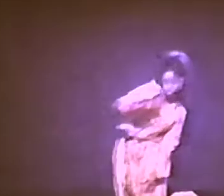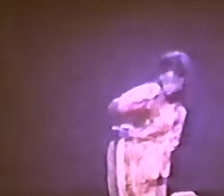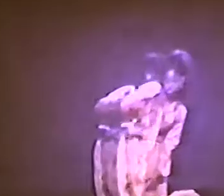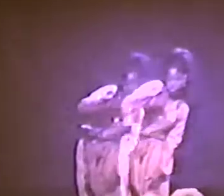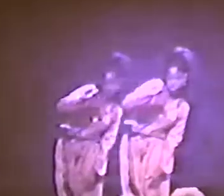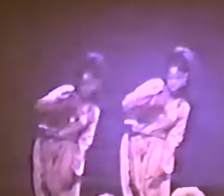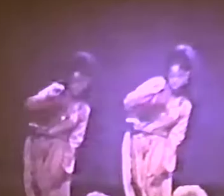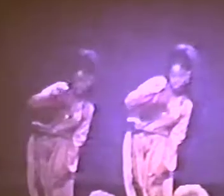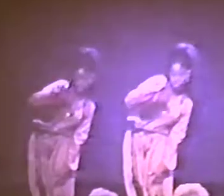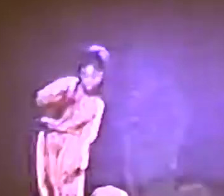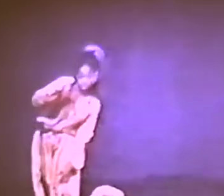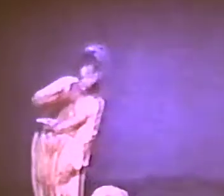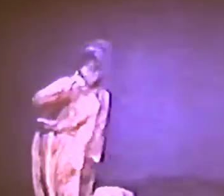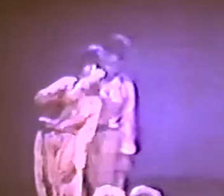HER NAME IS...